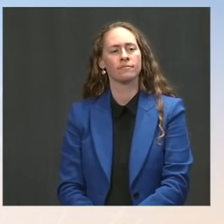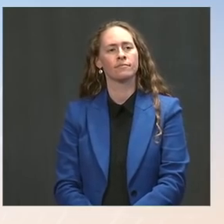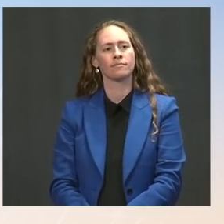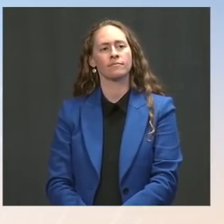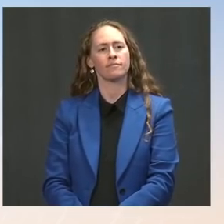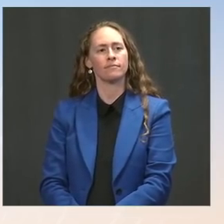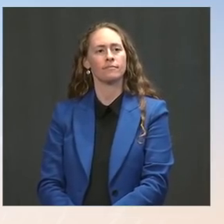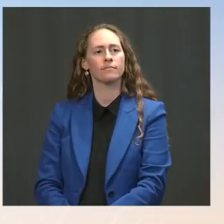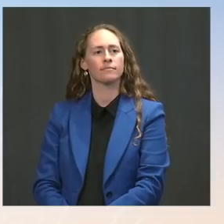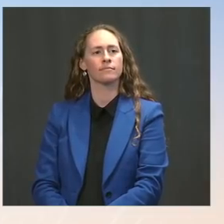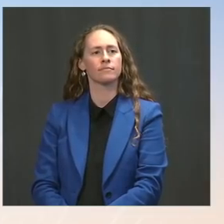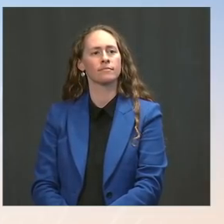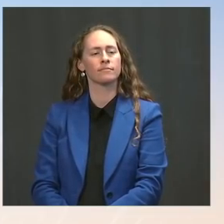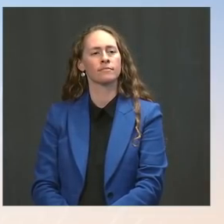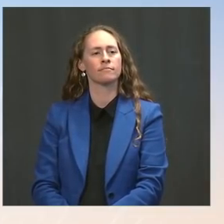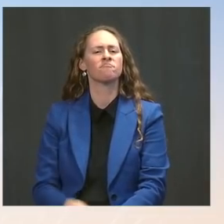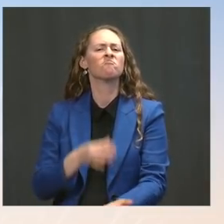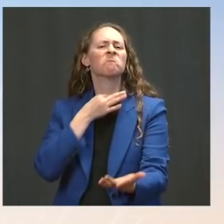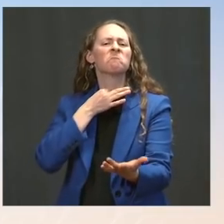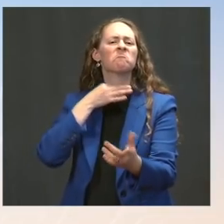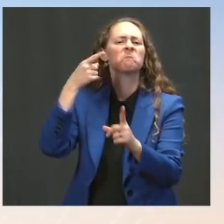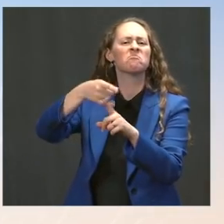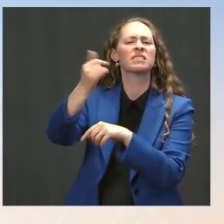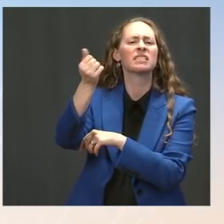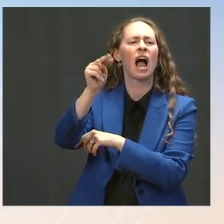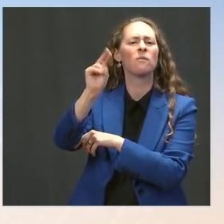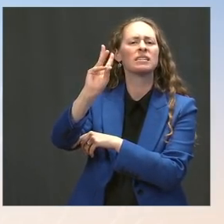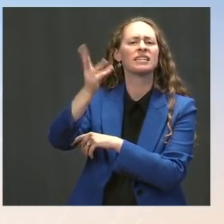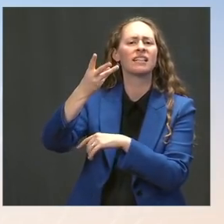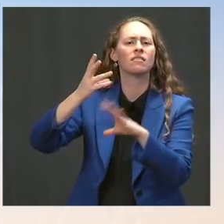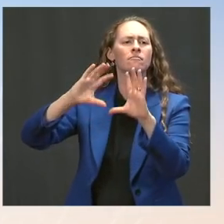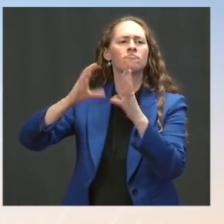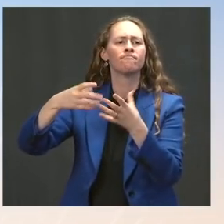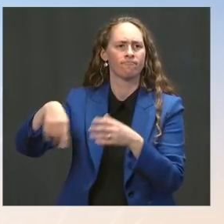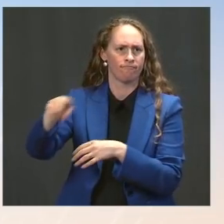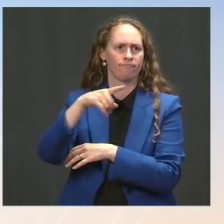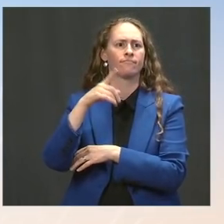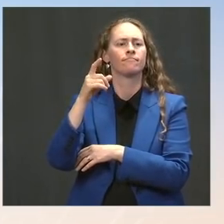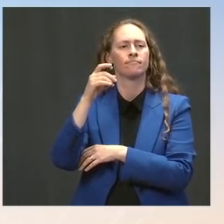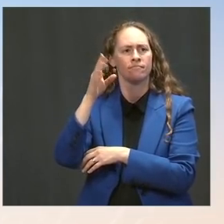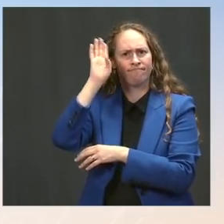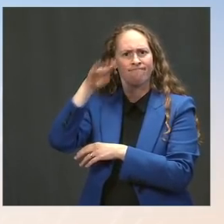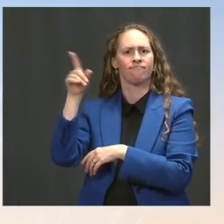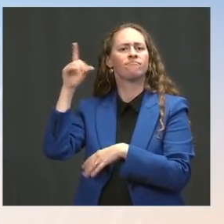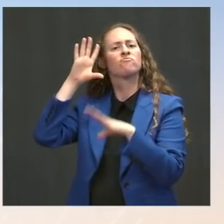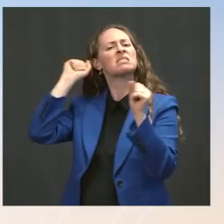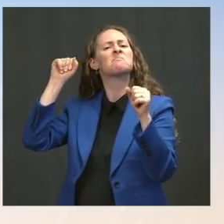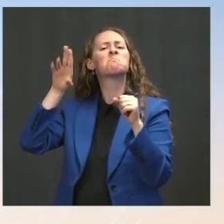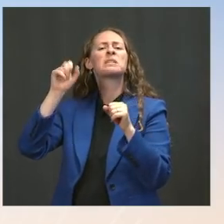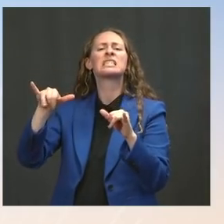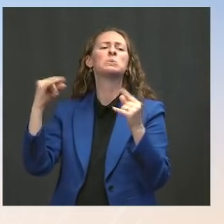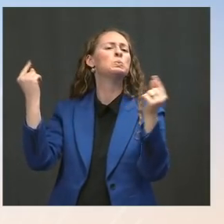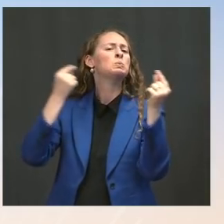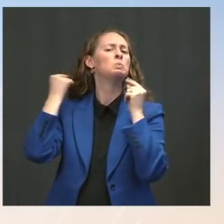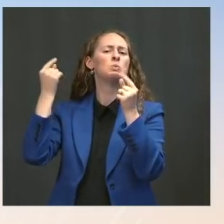that the President's going to, obviously, be busy tomorrow. But could you talk a little bit more about what the President thinks about these four Capitol Police officers